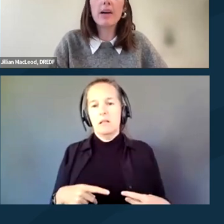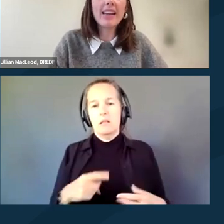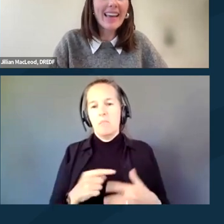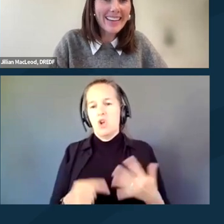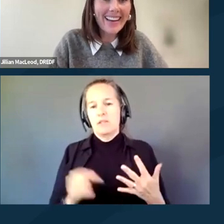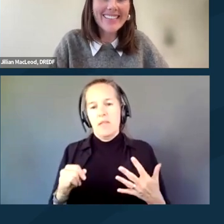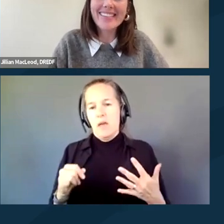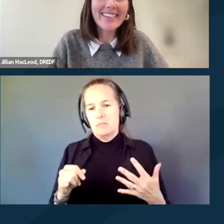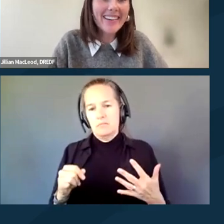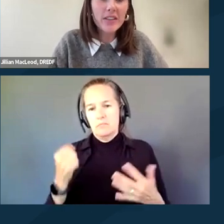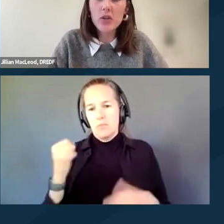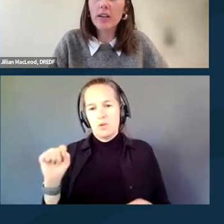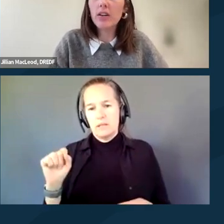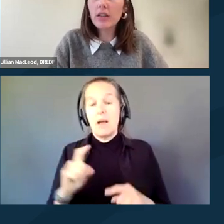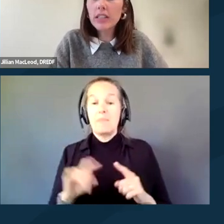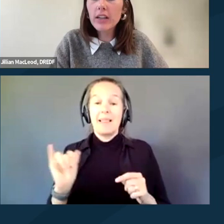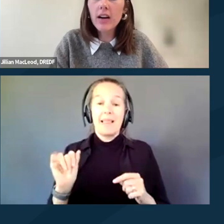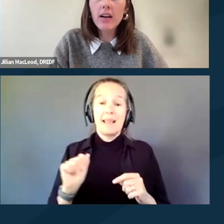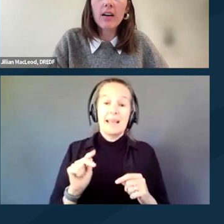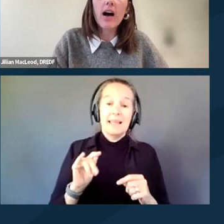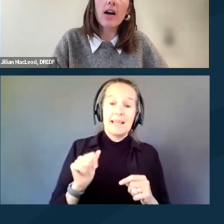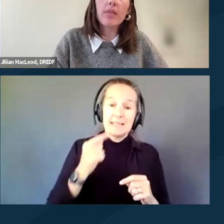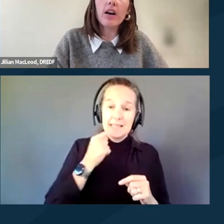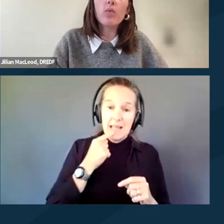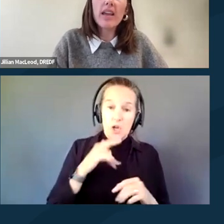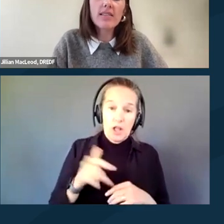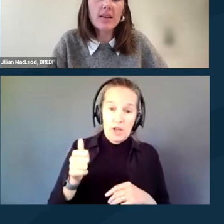But again, as Anita illustrated earlier, there are ways